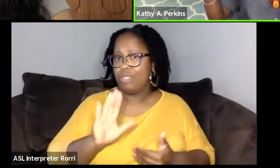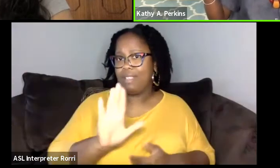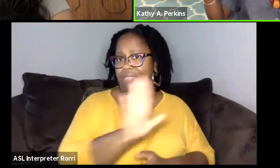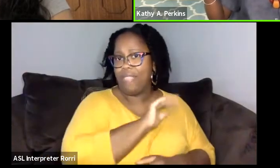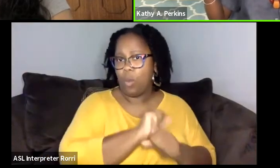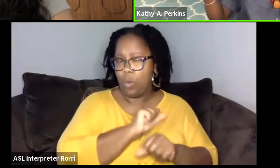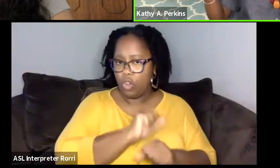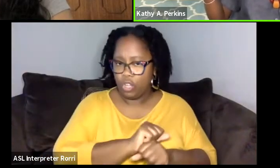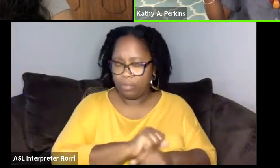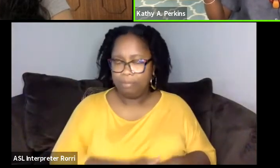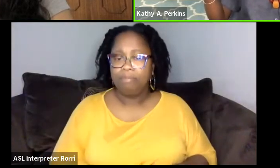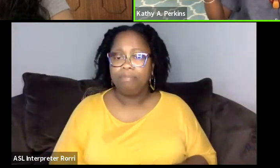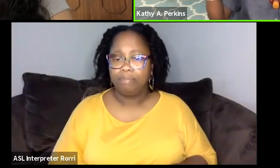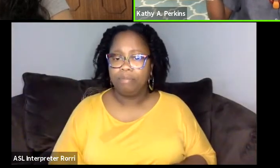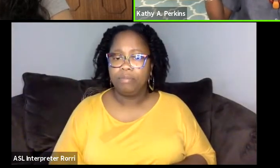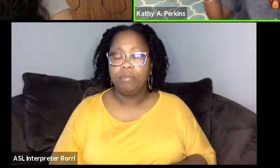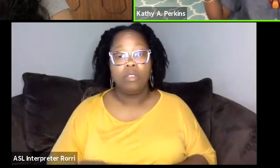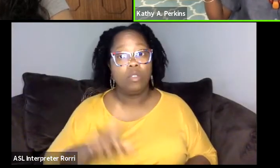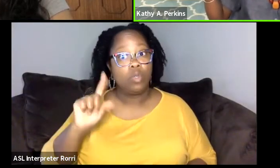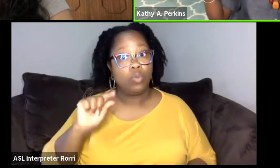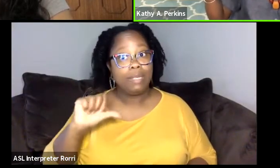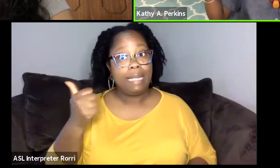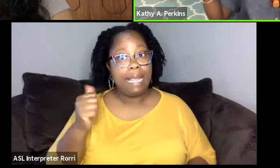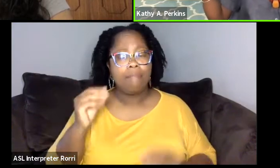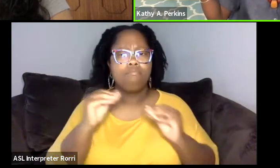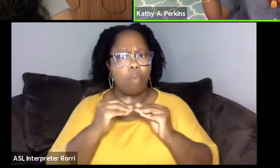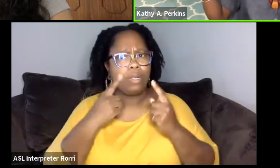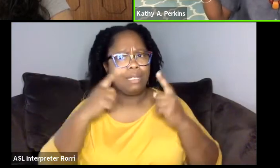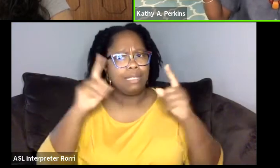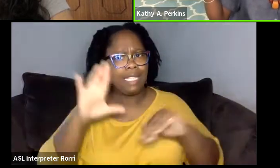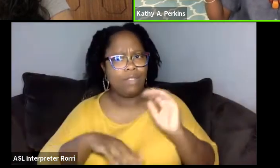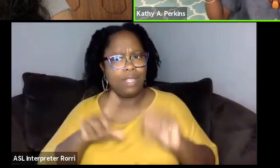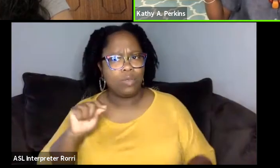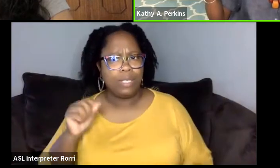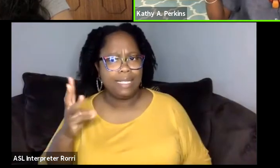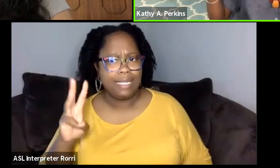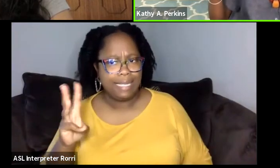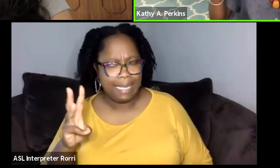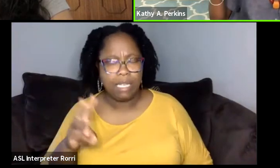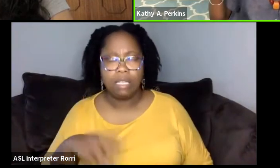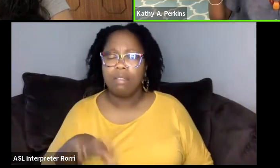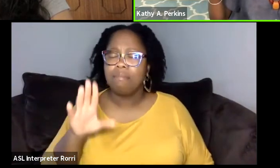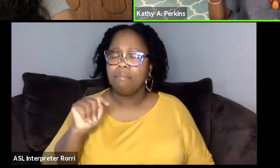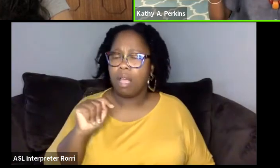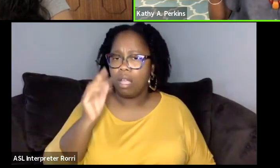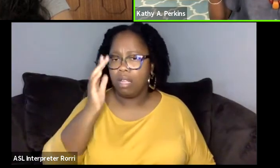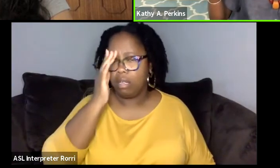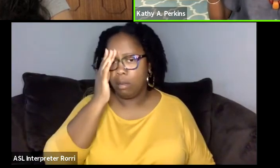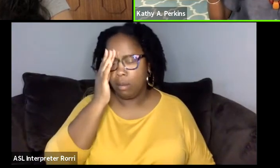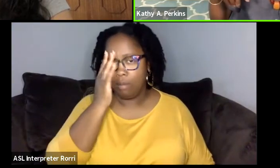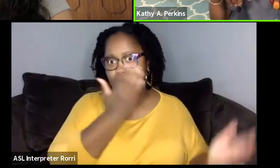I was more successful in 2010 and 2016. When I bring these women to the continent to the US,